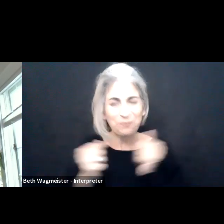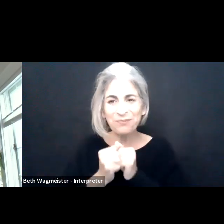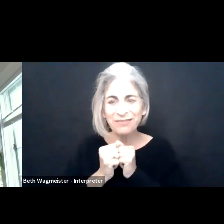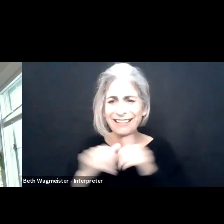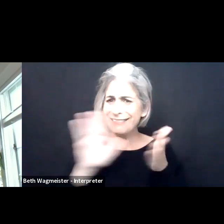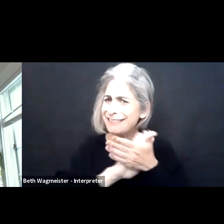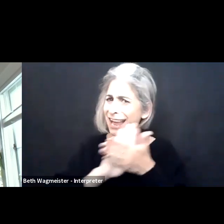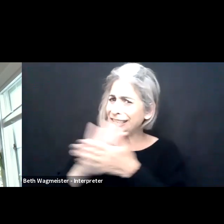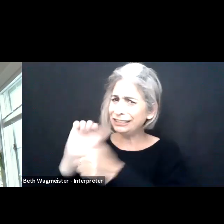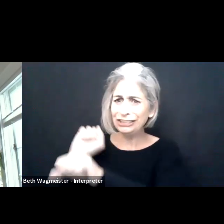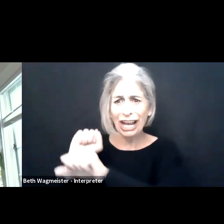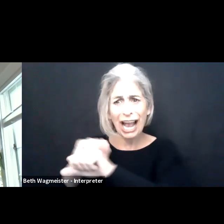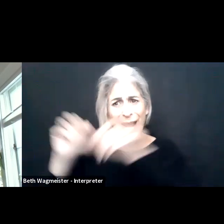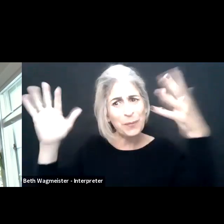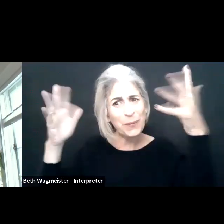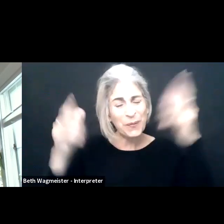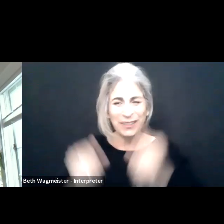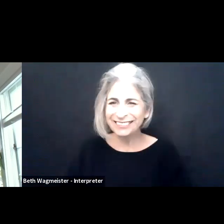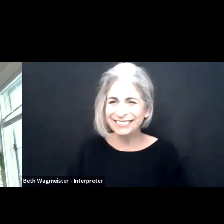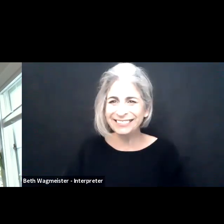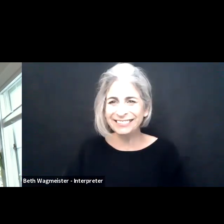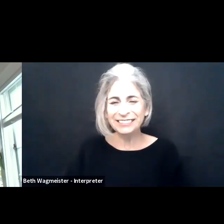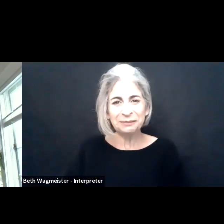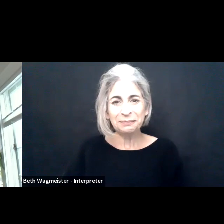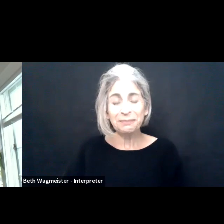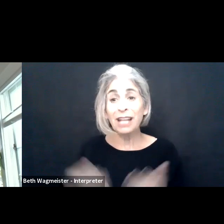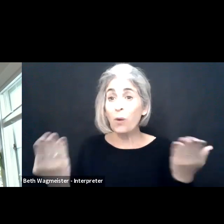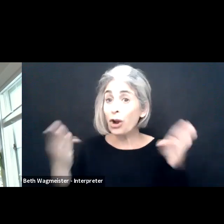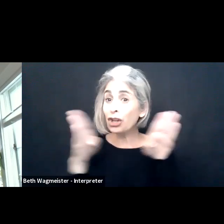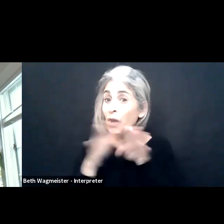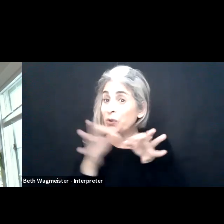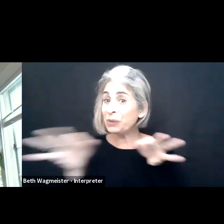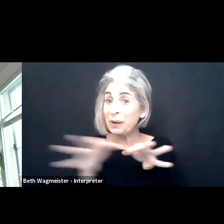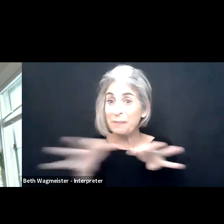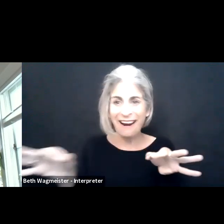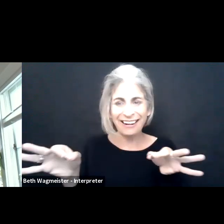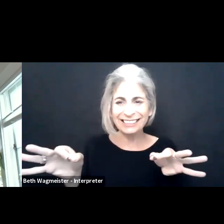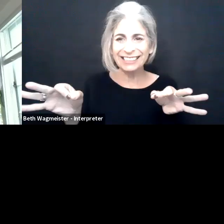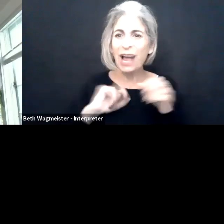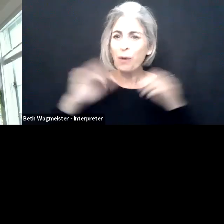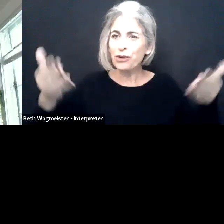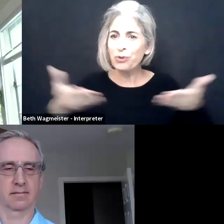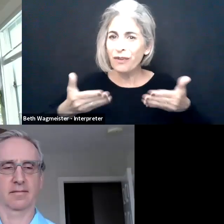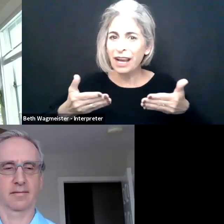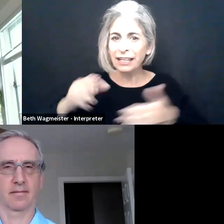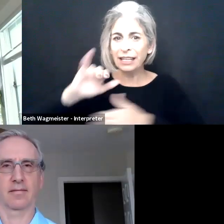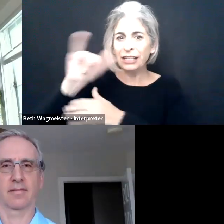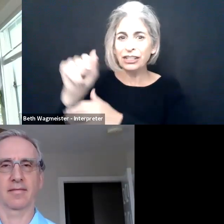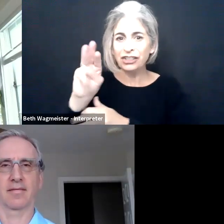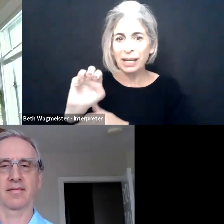no. We have an overwhelming 99% yes and 1% So, nice job. Okay.